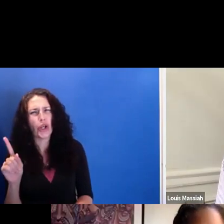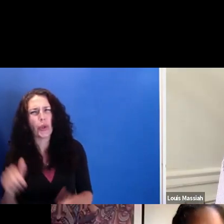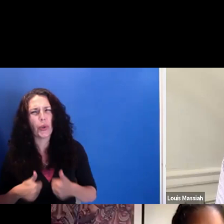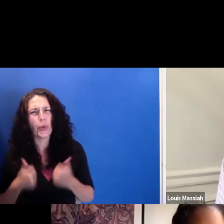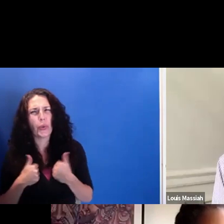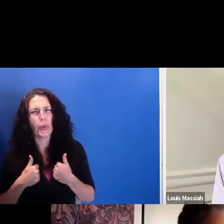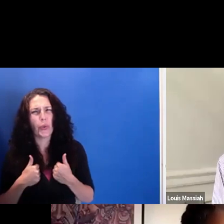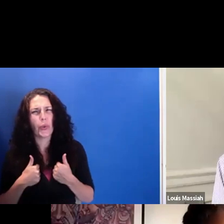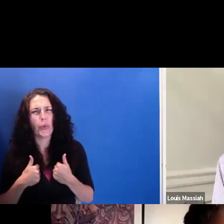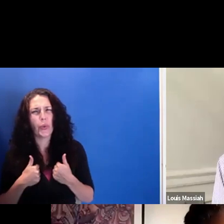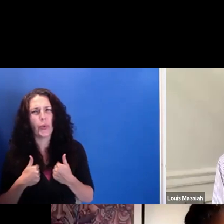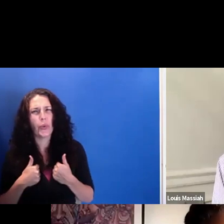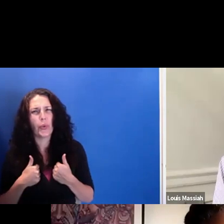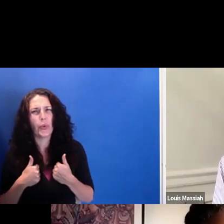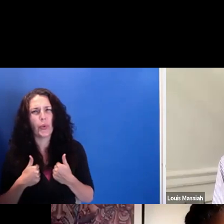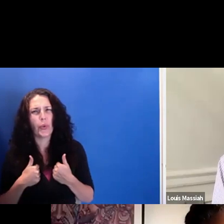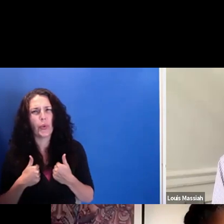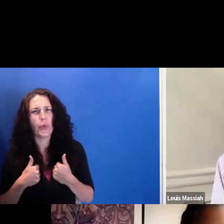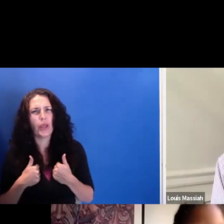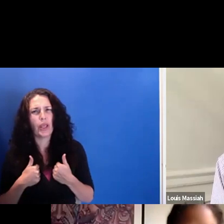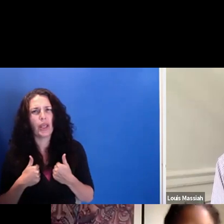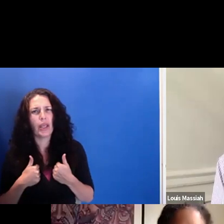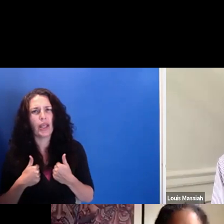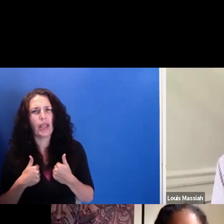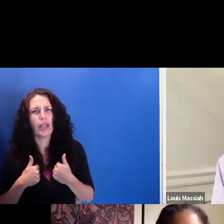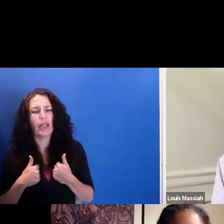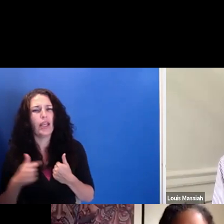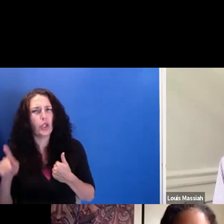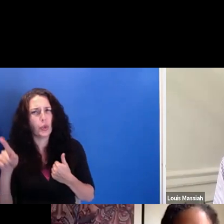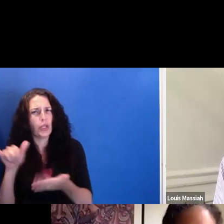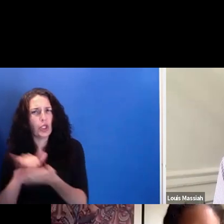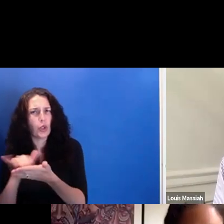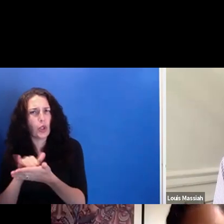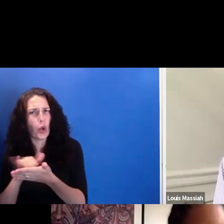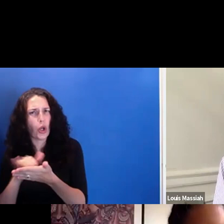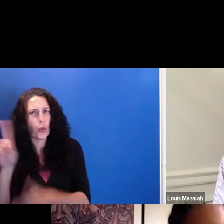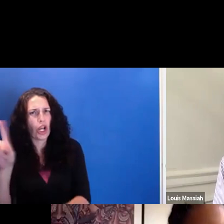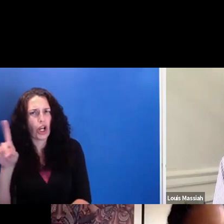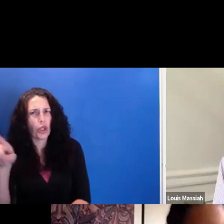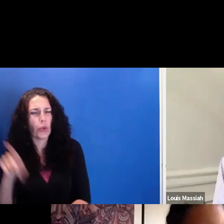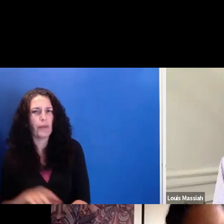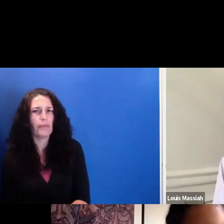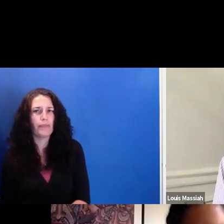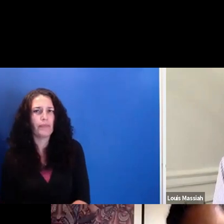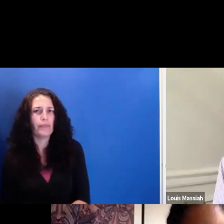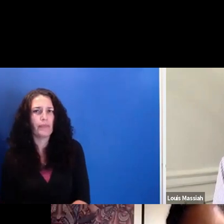Are you in-- are you in New York? I actually live between Philadelphia